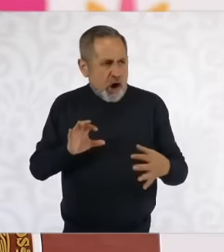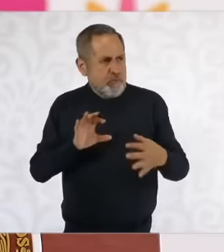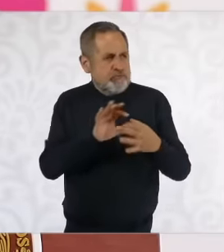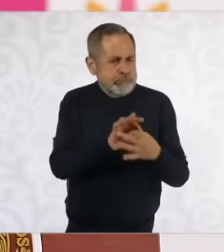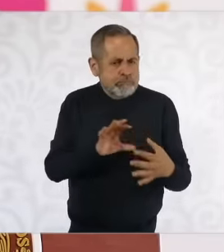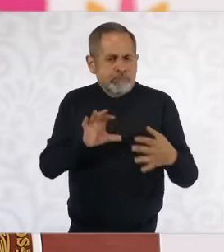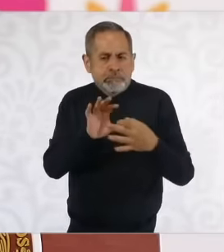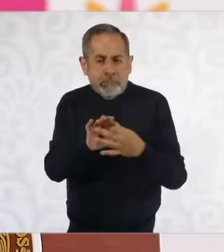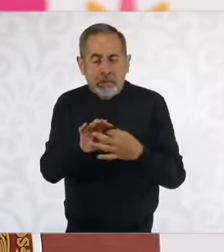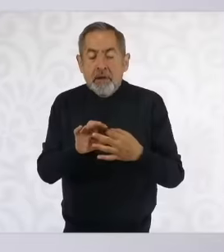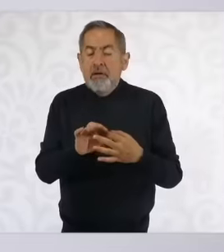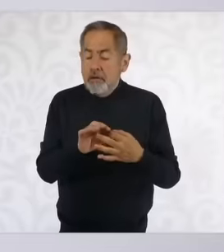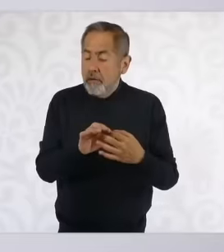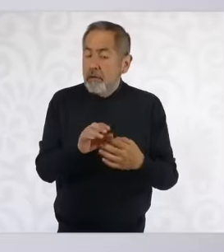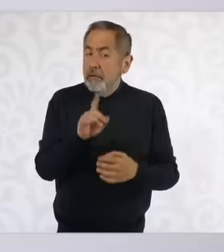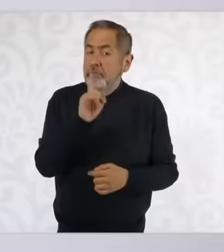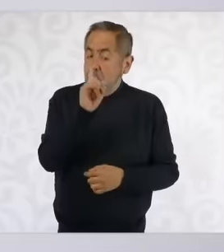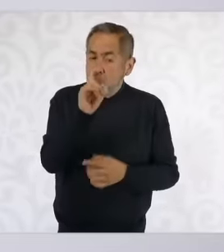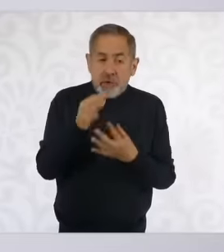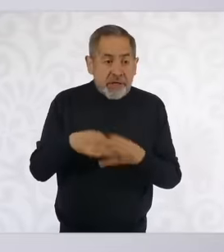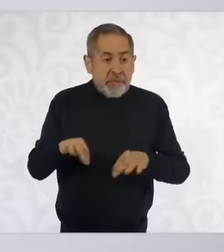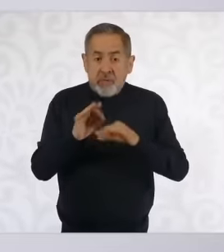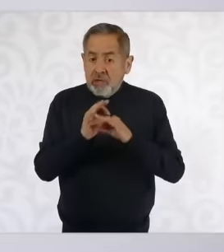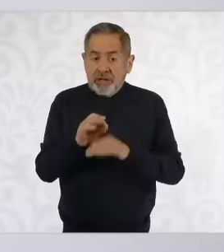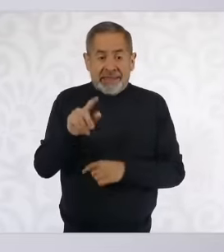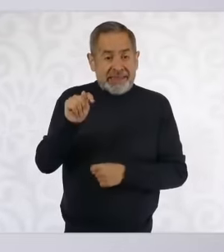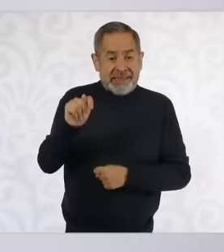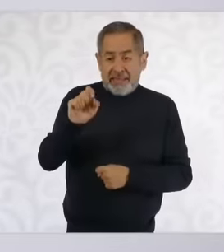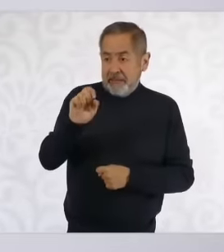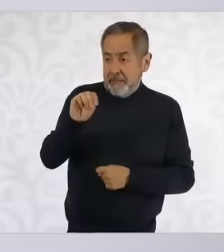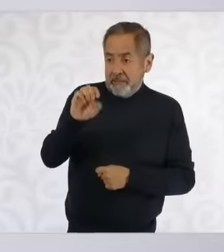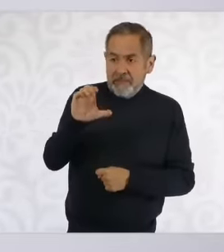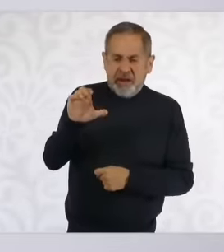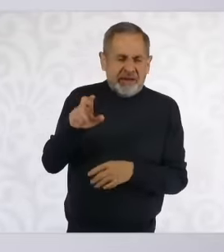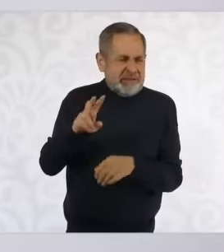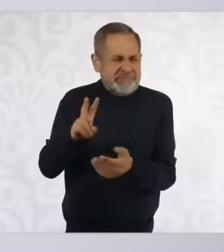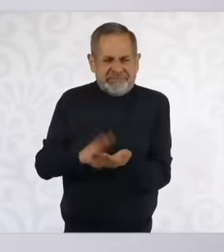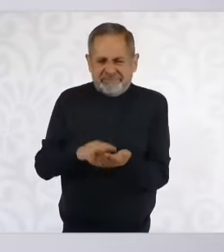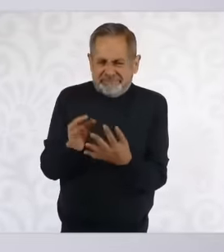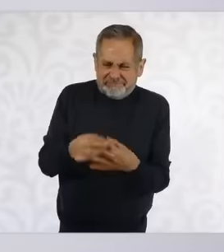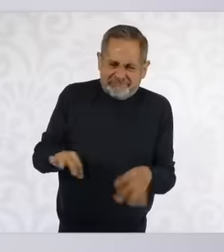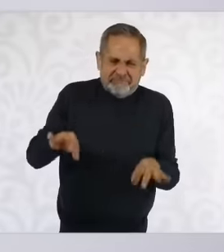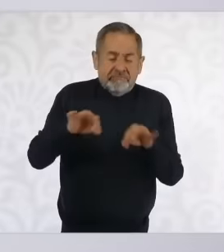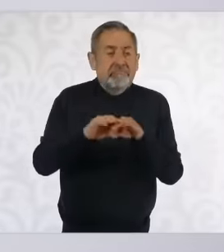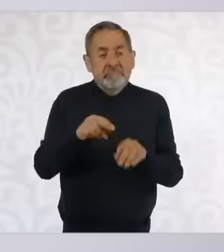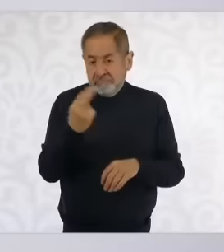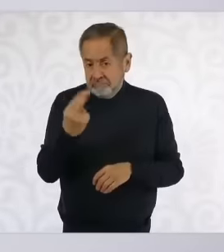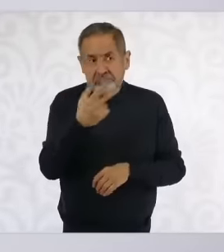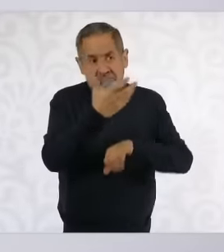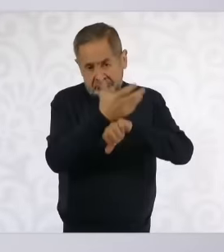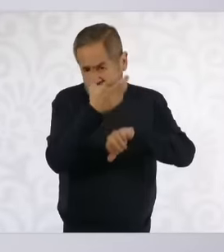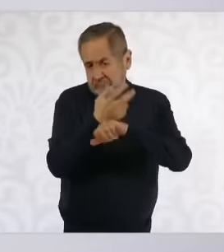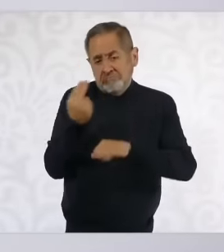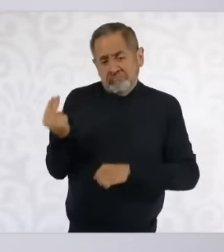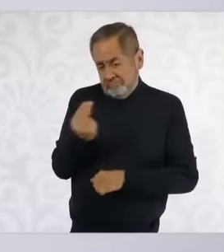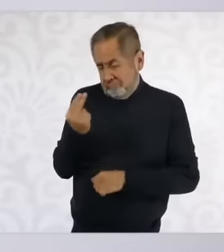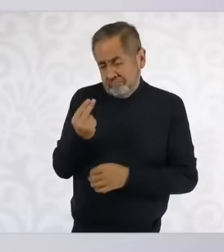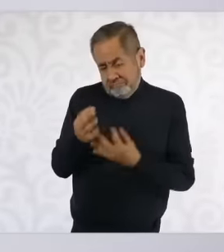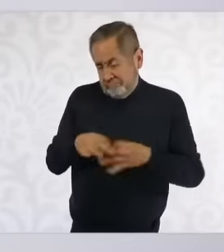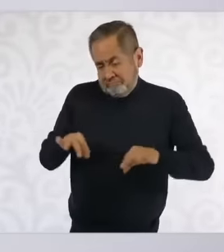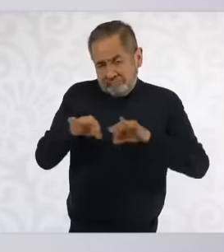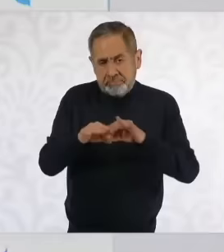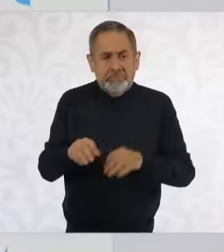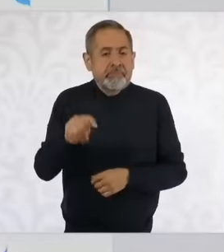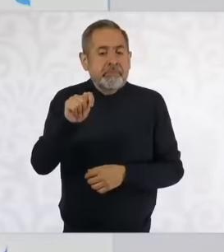the importance that the trade agreement has for the United States, that is, the temec. It not only